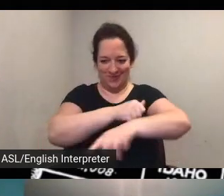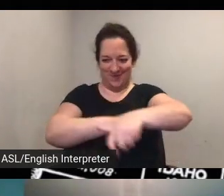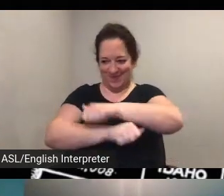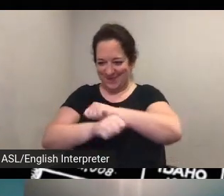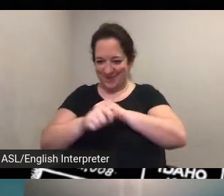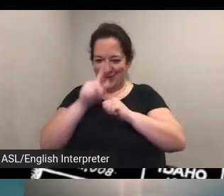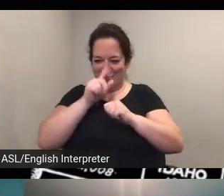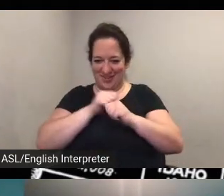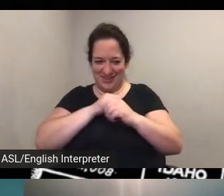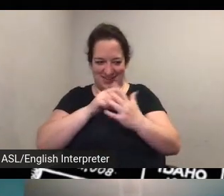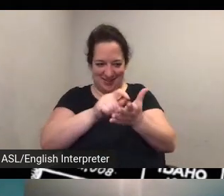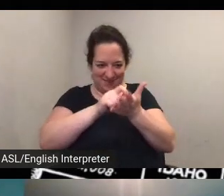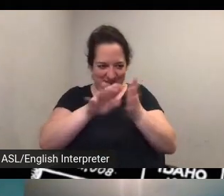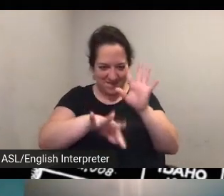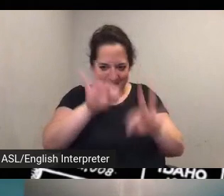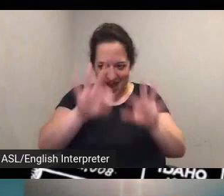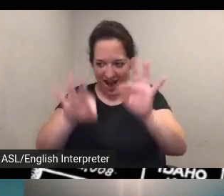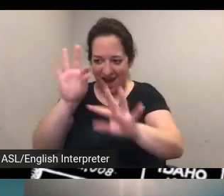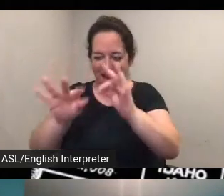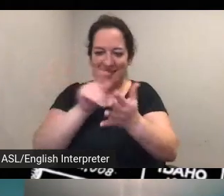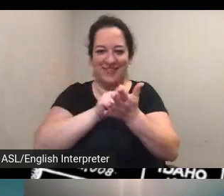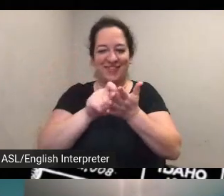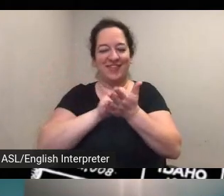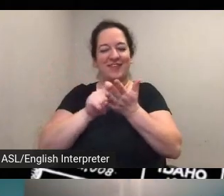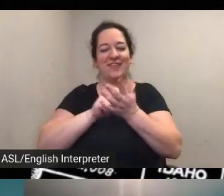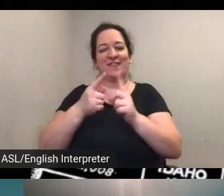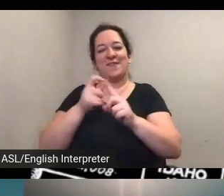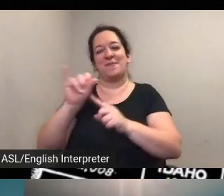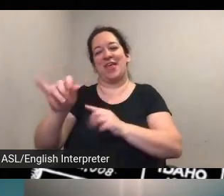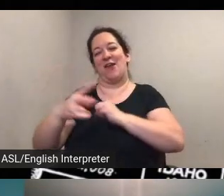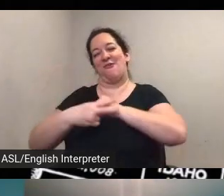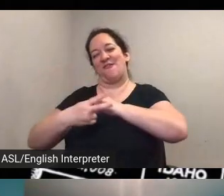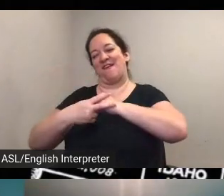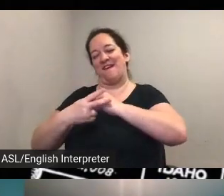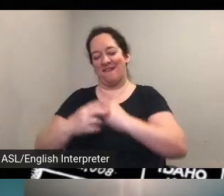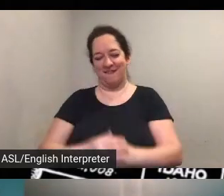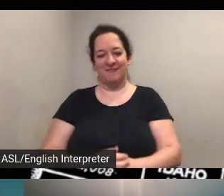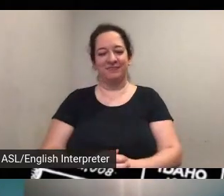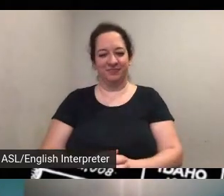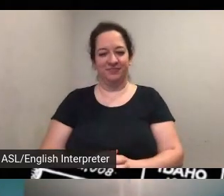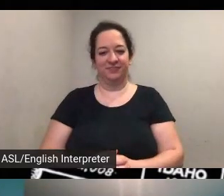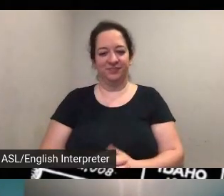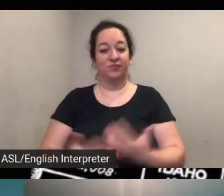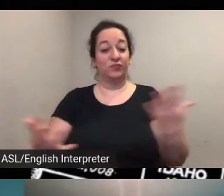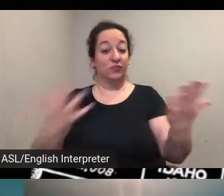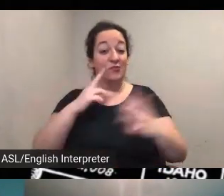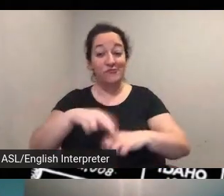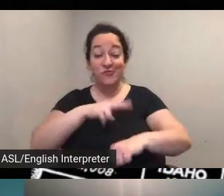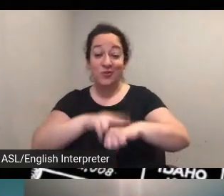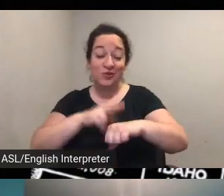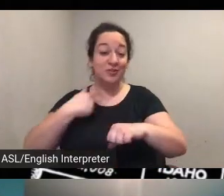from uh from that archive and you know the the uh of course we're we're we're celebrating